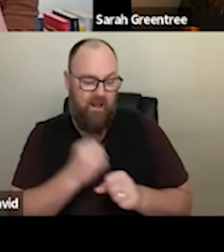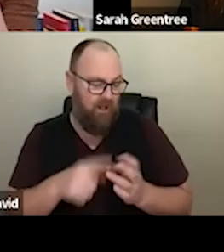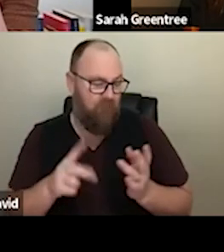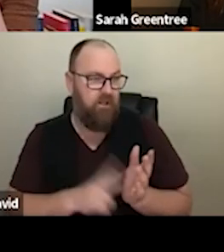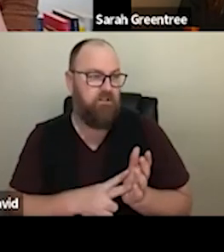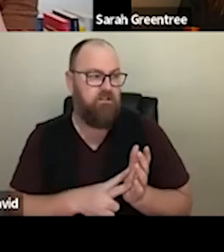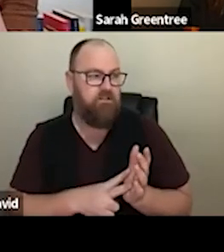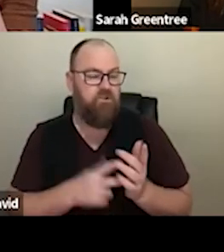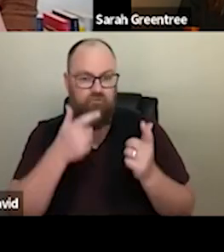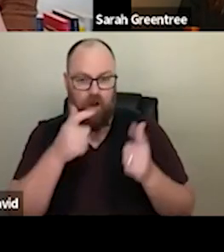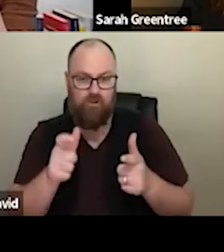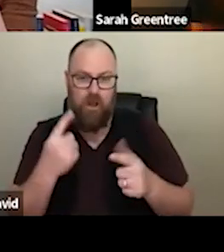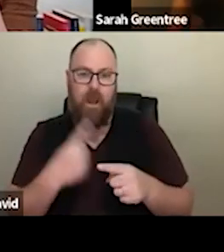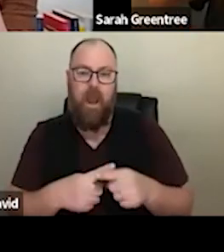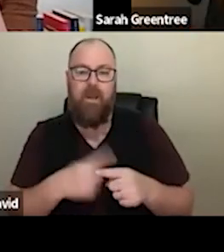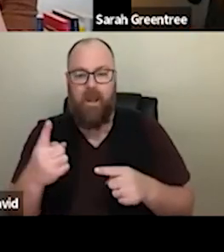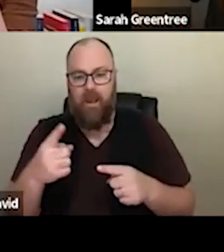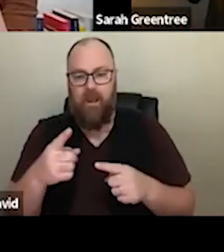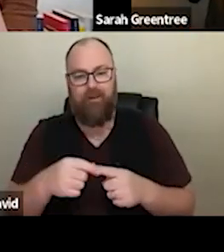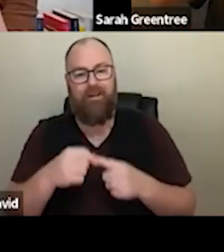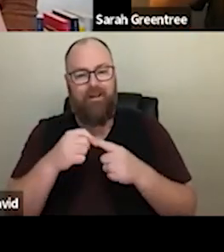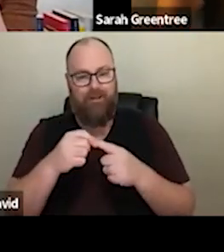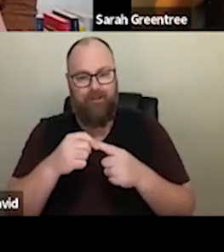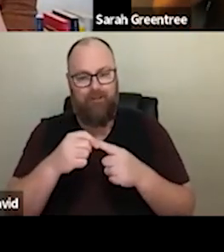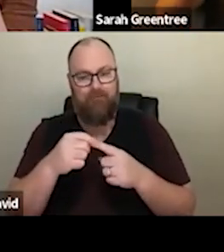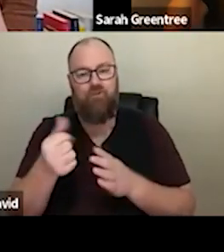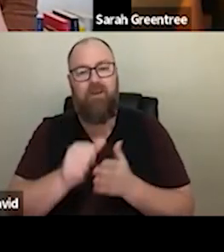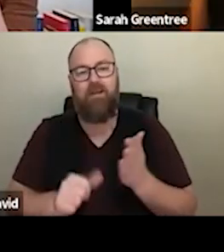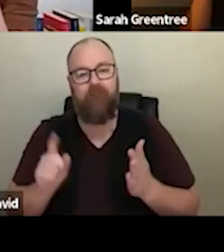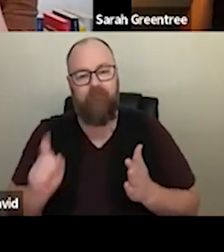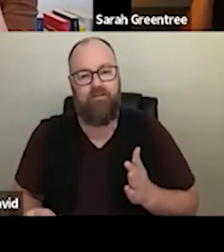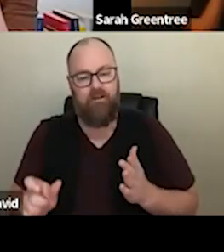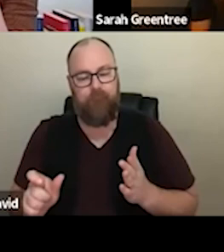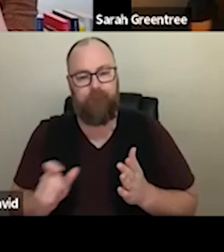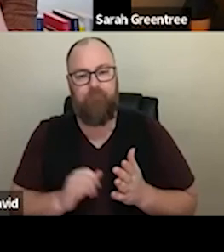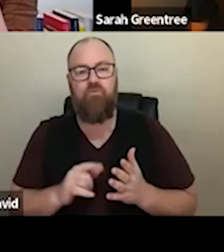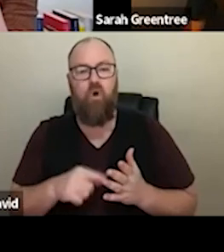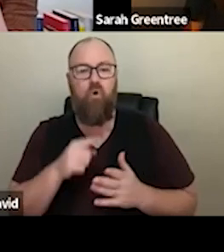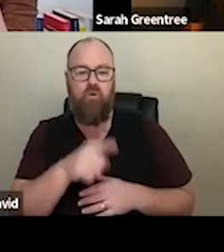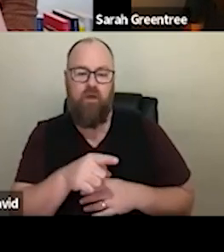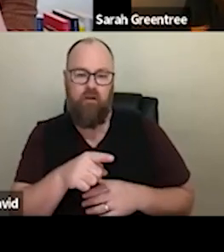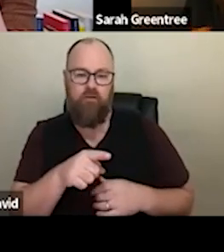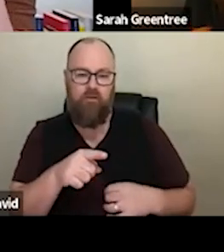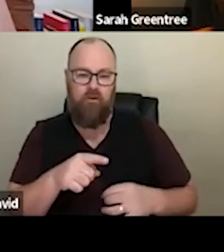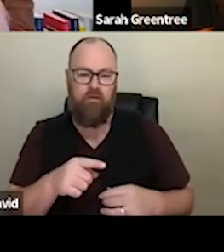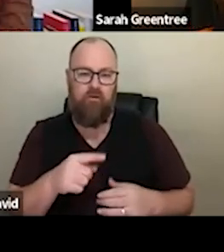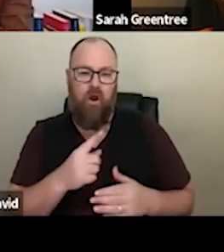their sort of key creatives. So that panel really only accepts those types of First Nations organisations to apply, just because